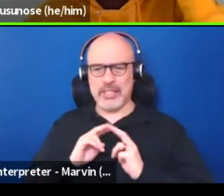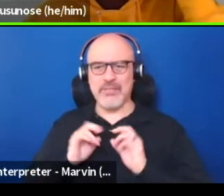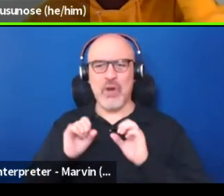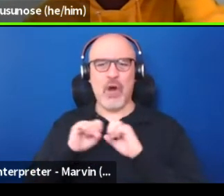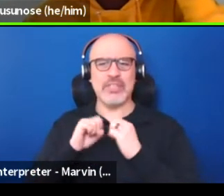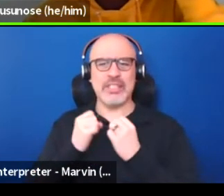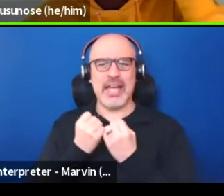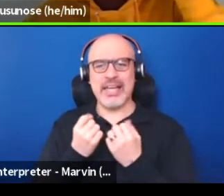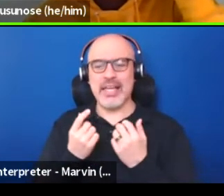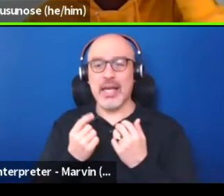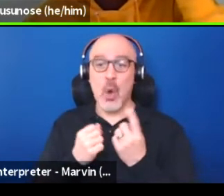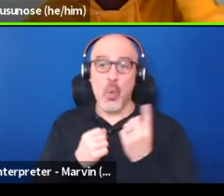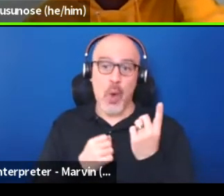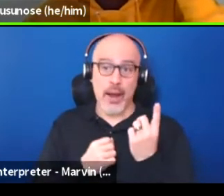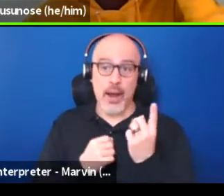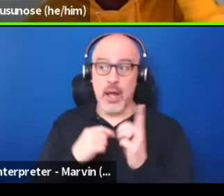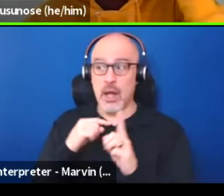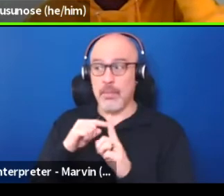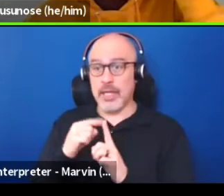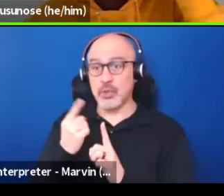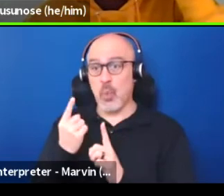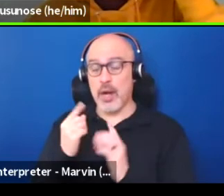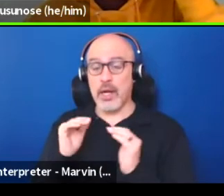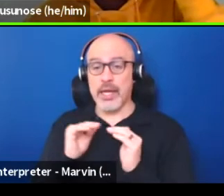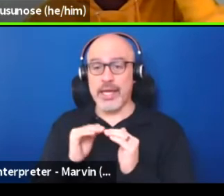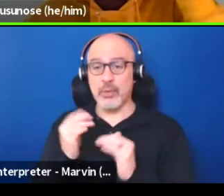of one plus one equals two is nothing more than an ideology.